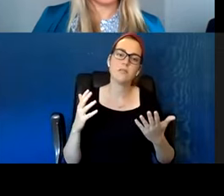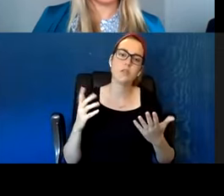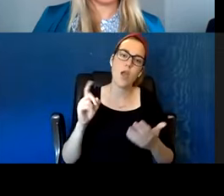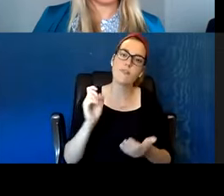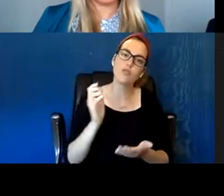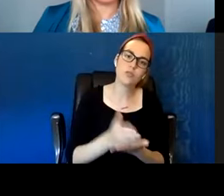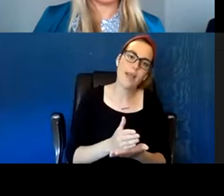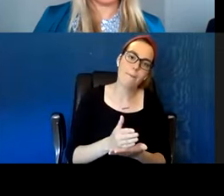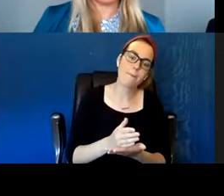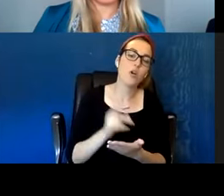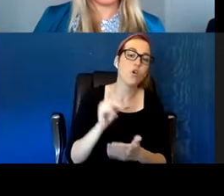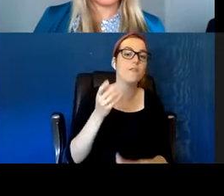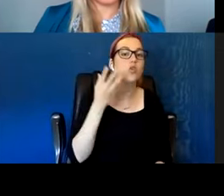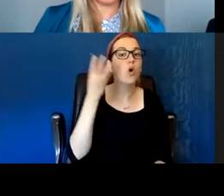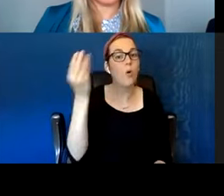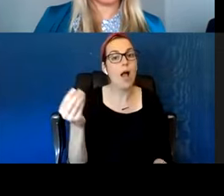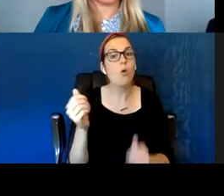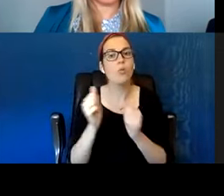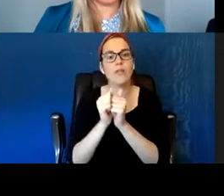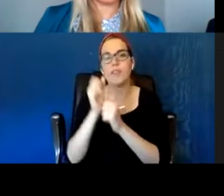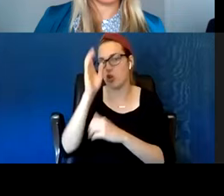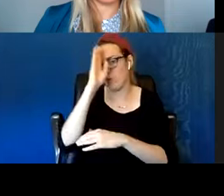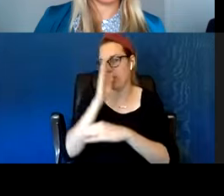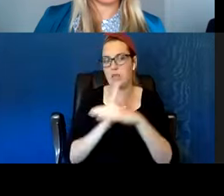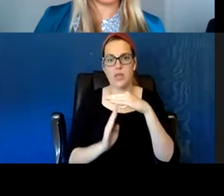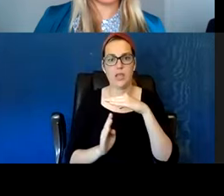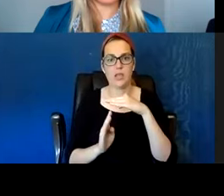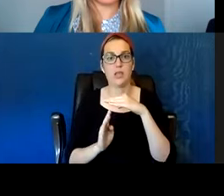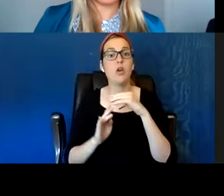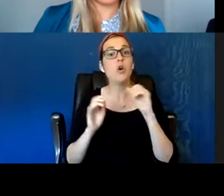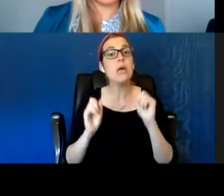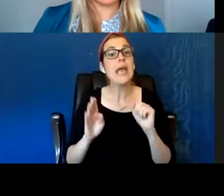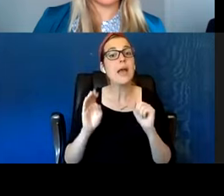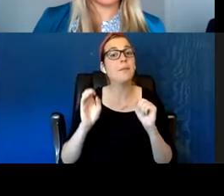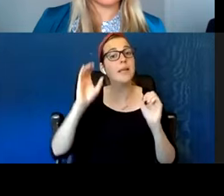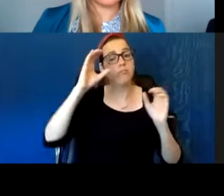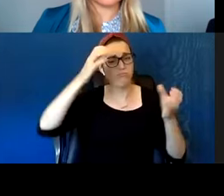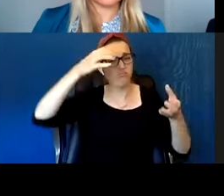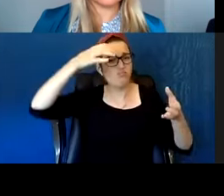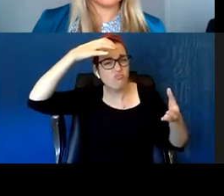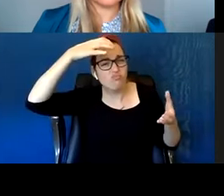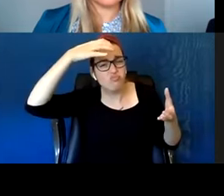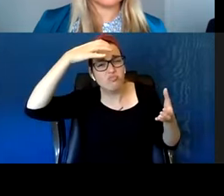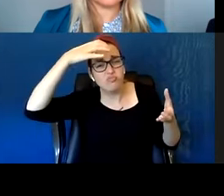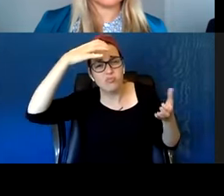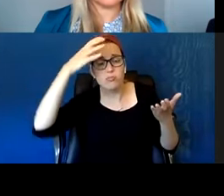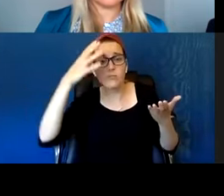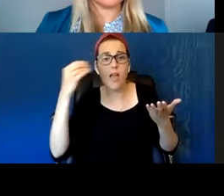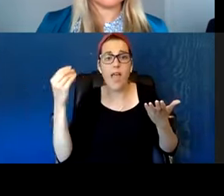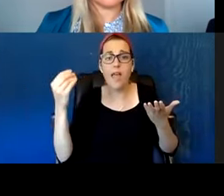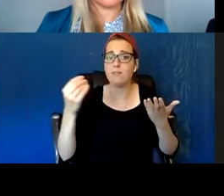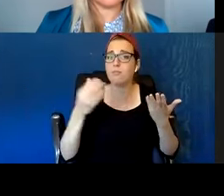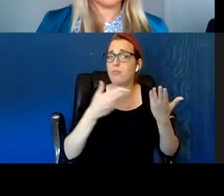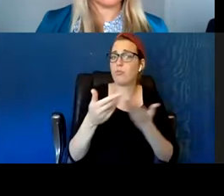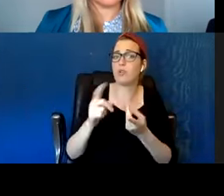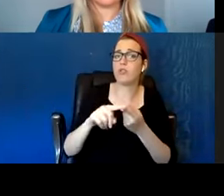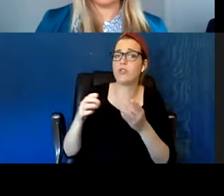or all the knowledge in the world is going to be useless. So that's the first thing. And then once you're prepared,